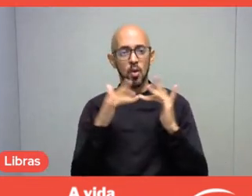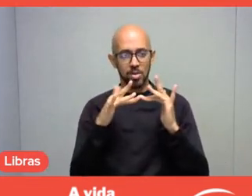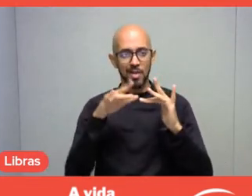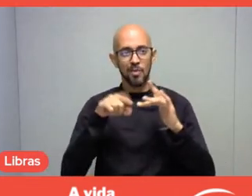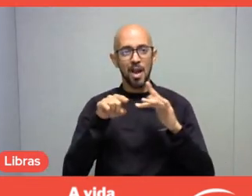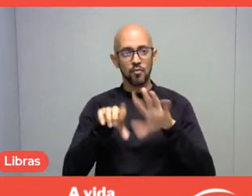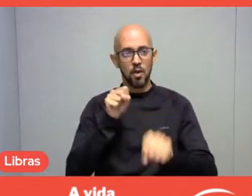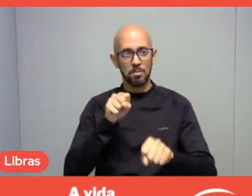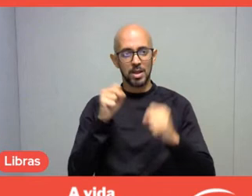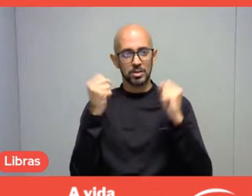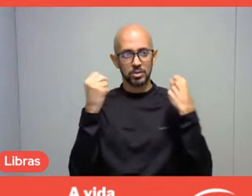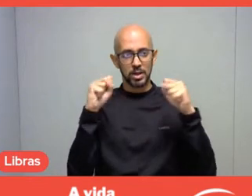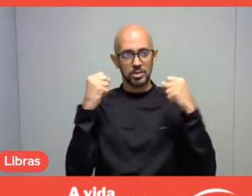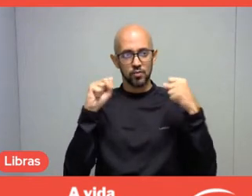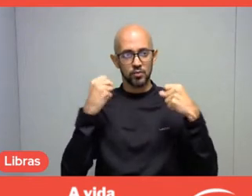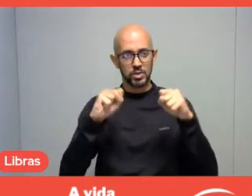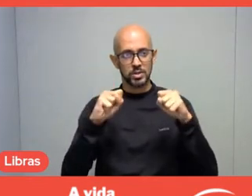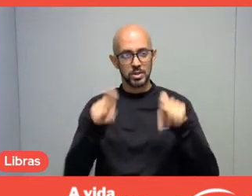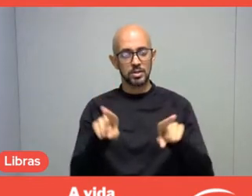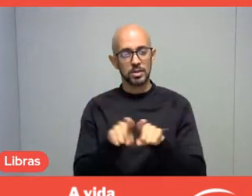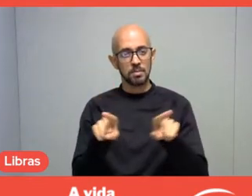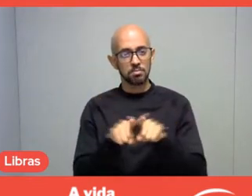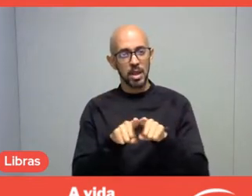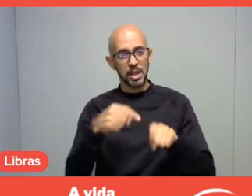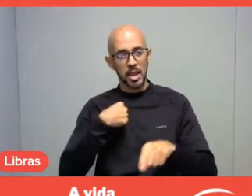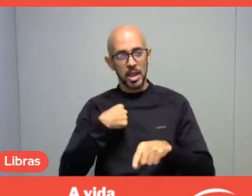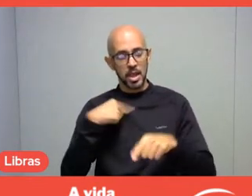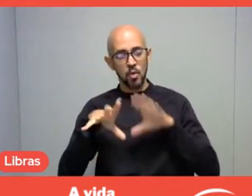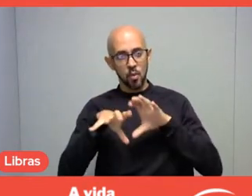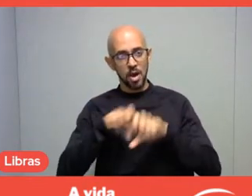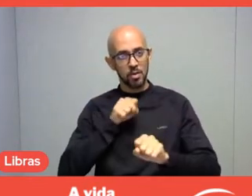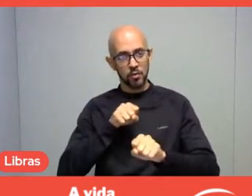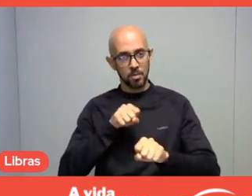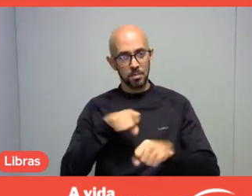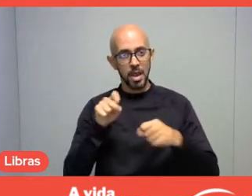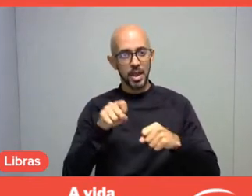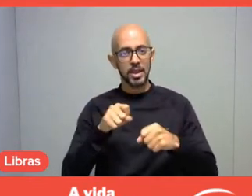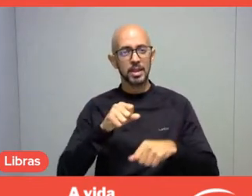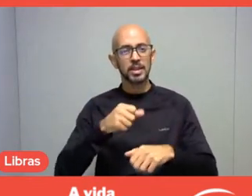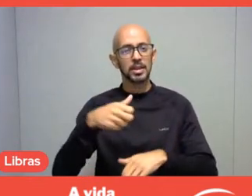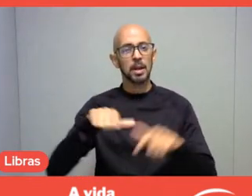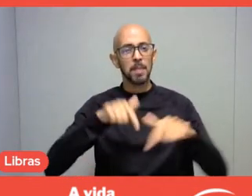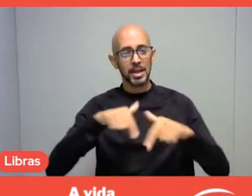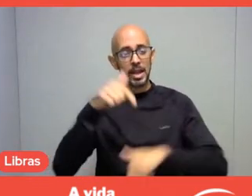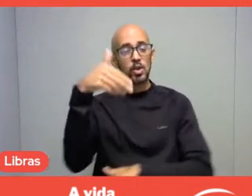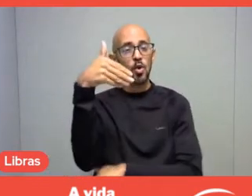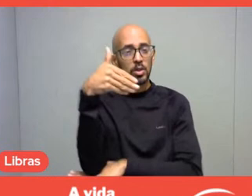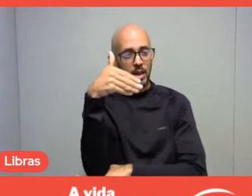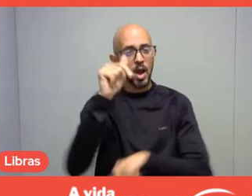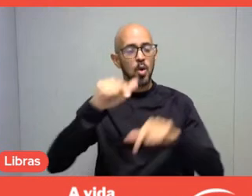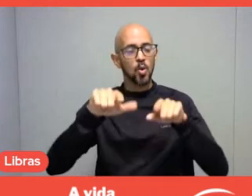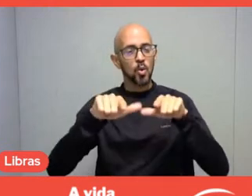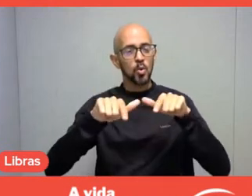Like these professionals, I worked in the field for many years. I worked at hotels, I worked at holiday camps,